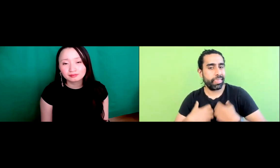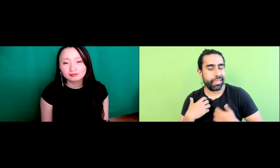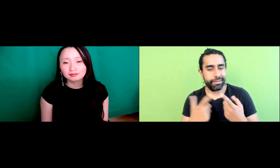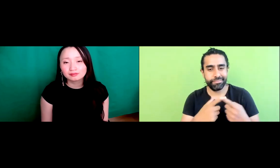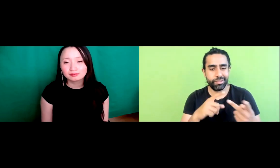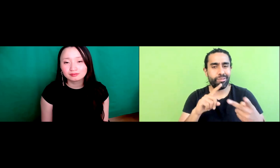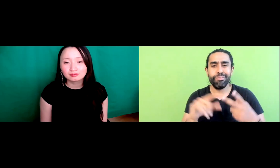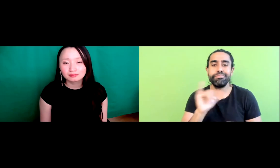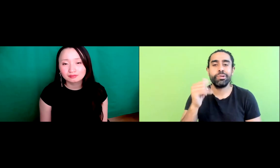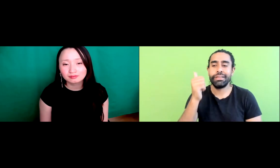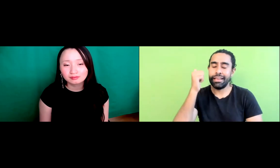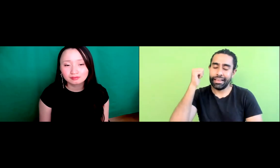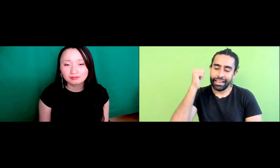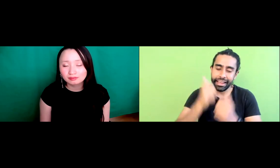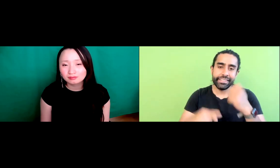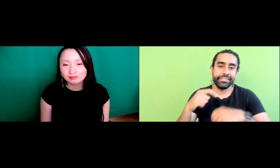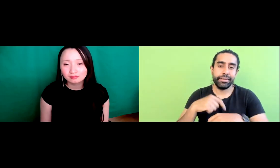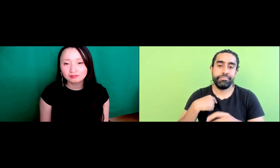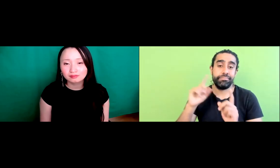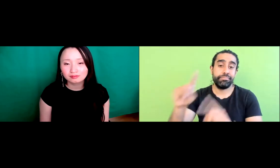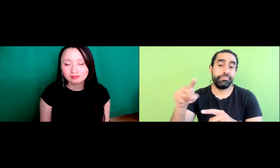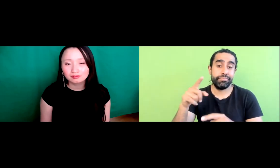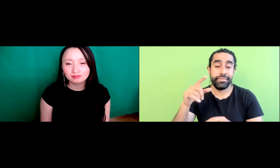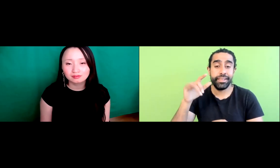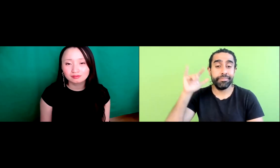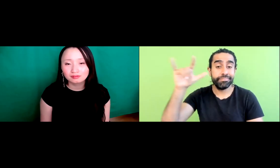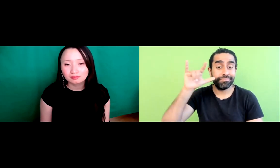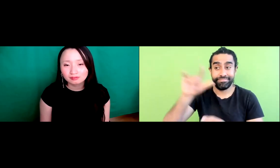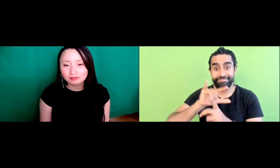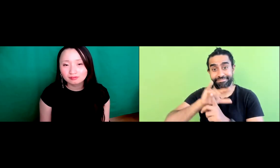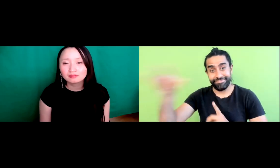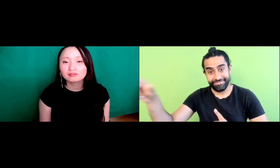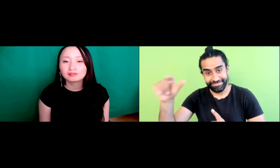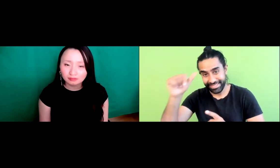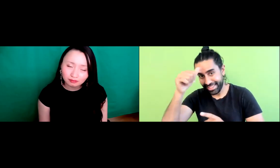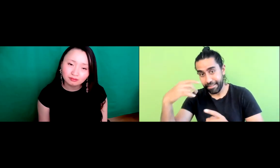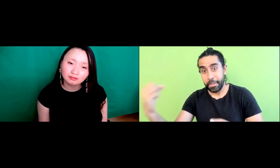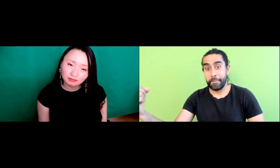A lot of cursing and I was just so conflicted just emotional about it.